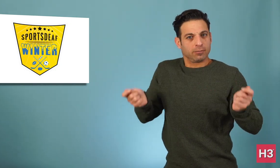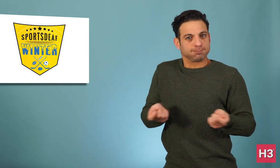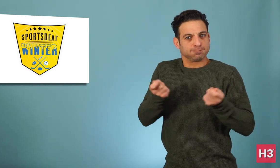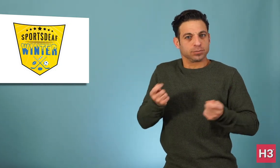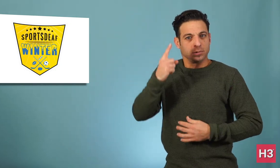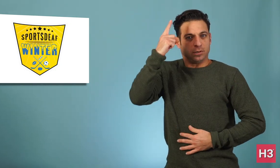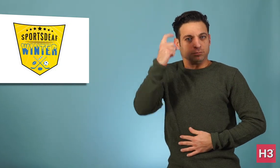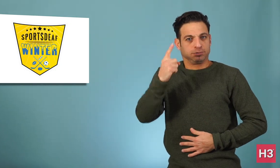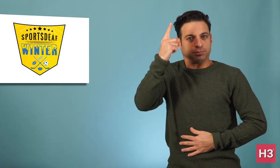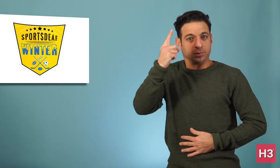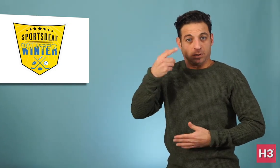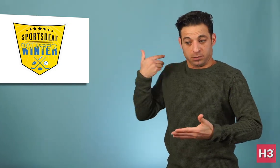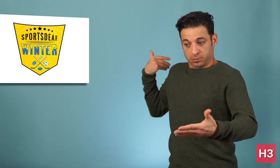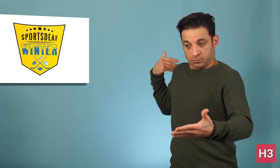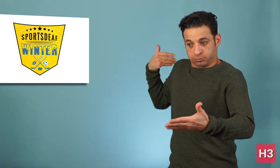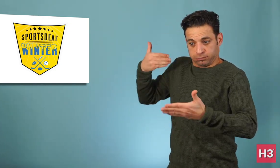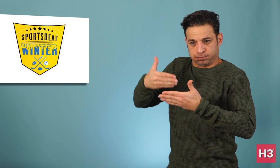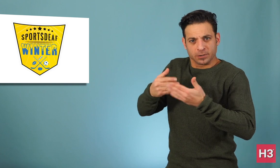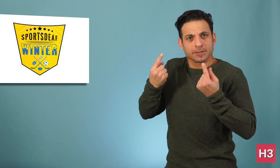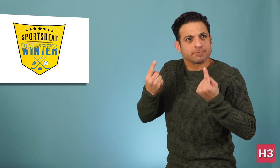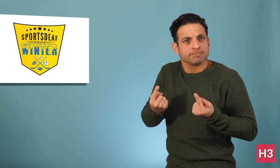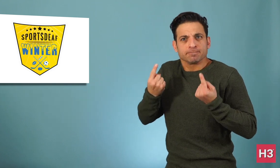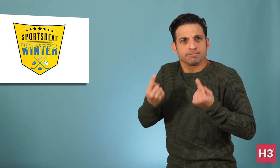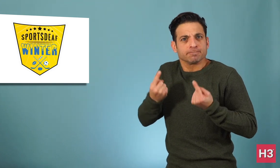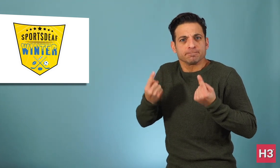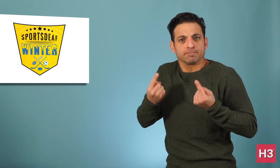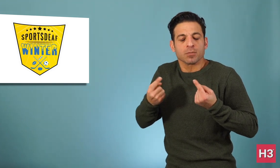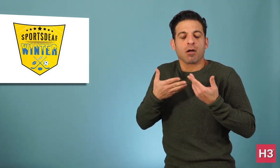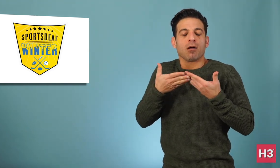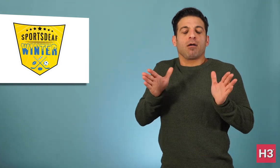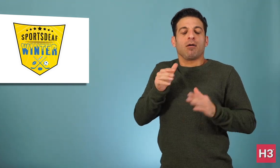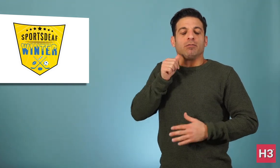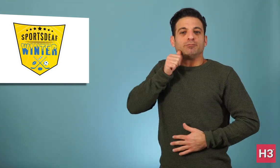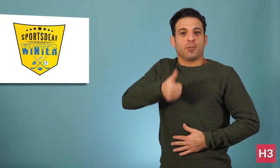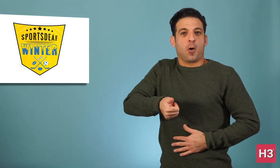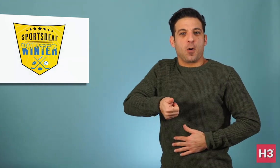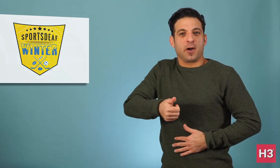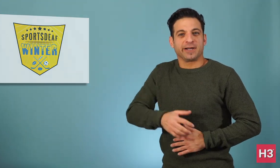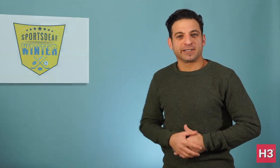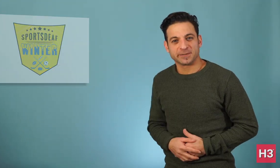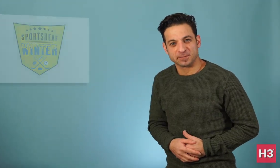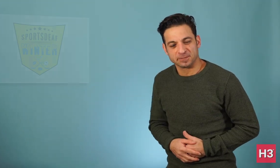training tomorrow. They haven't had the chance to train at the new location yet.